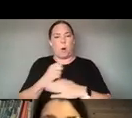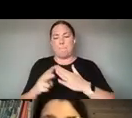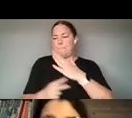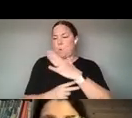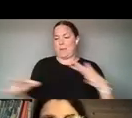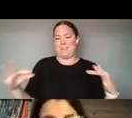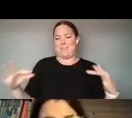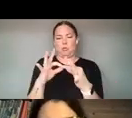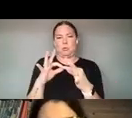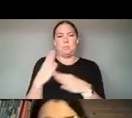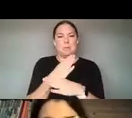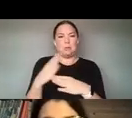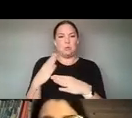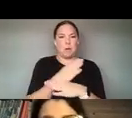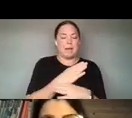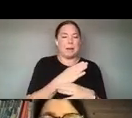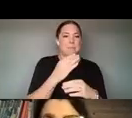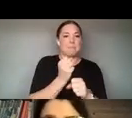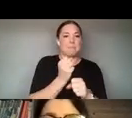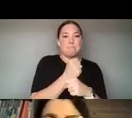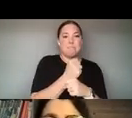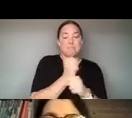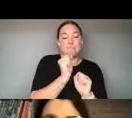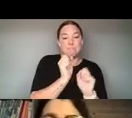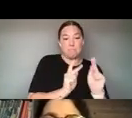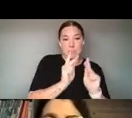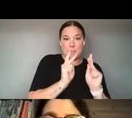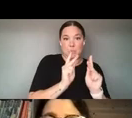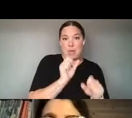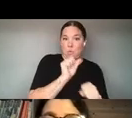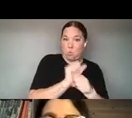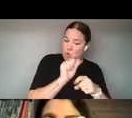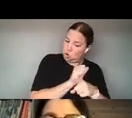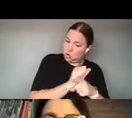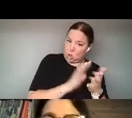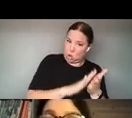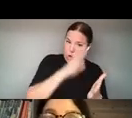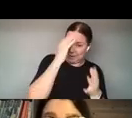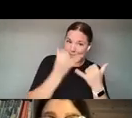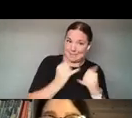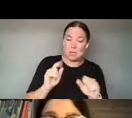IMPORTANT. WE HAVE SCHOLARS WHO WRITE AND WE ALSO REALLY GIVE SPACE FOR PRACTITIONERS TO REFLECT ON